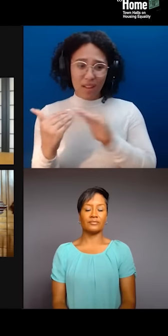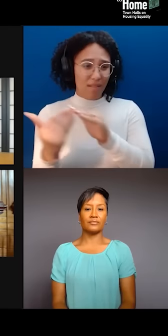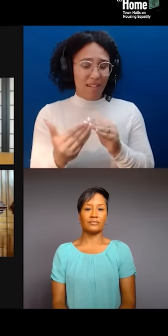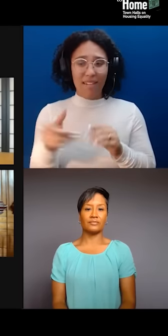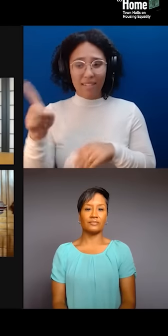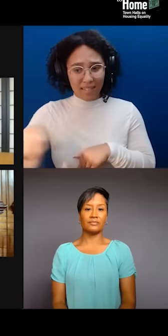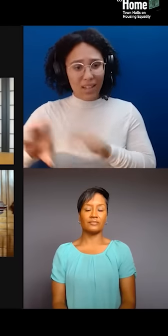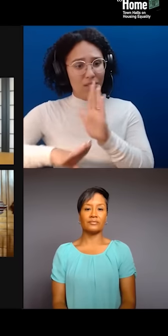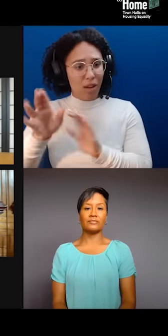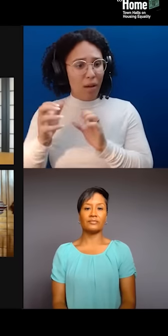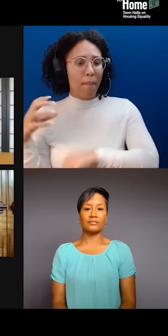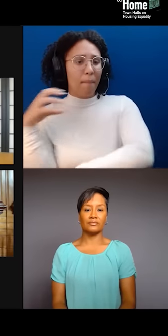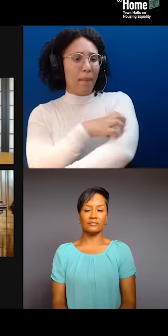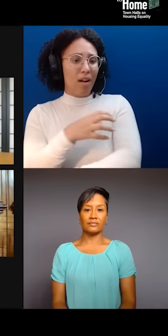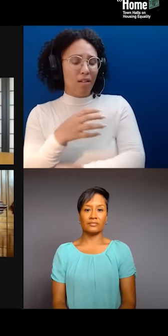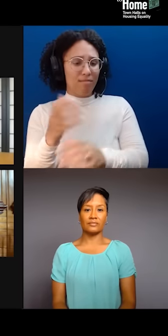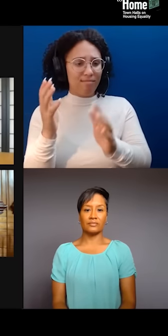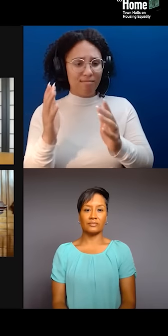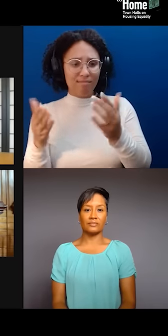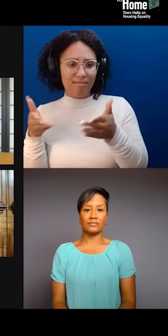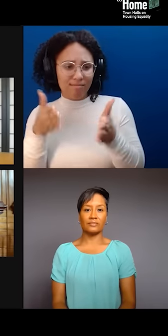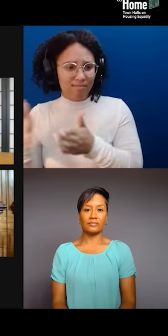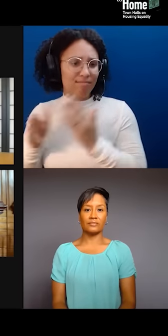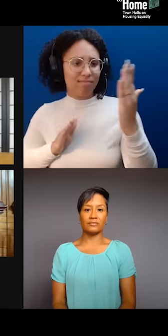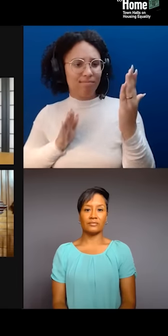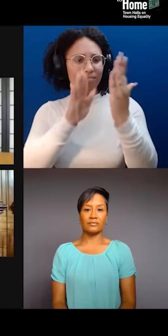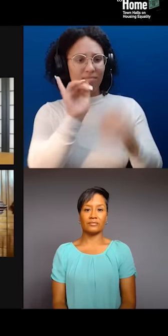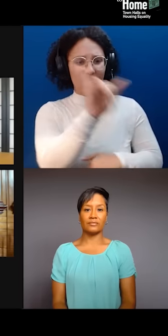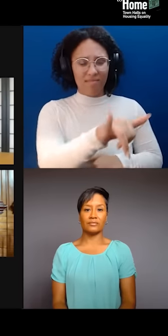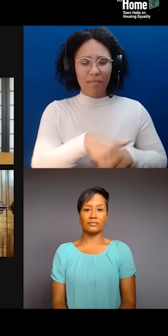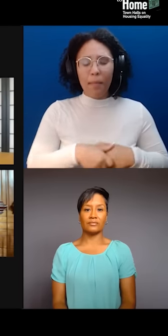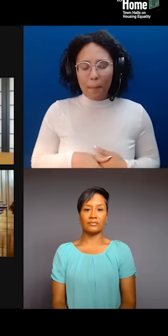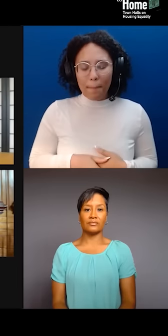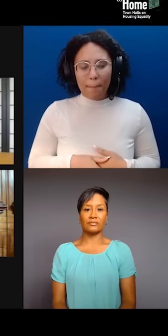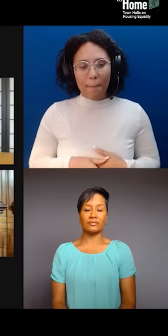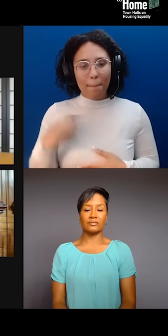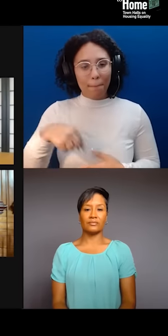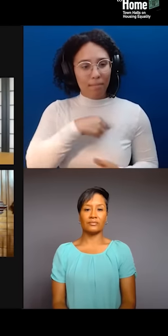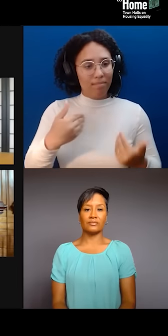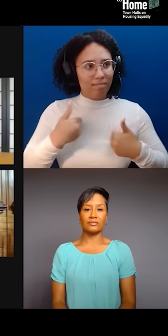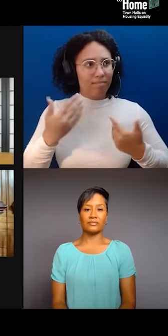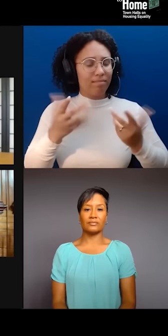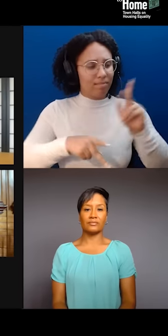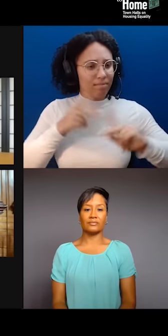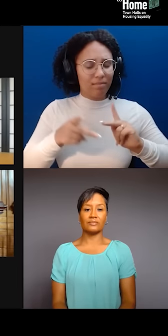Artists and culture makers whose practices demand radical ways of understanding and being in the world are perhaps at the forefront